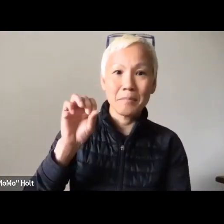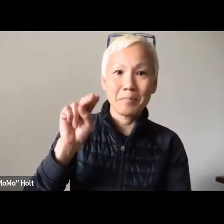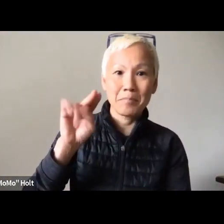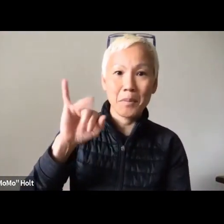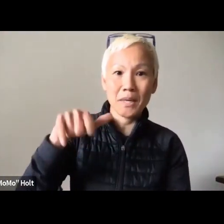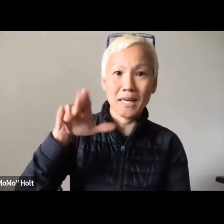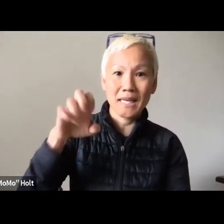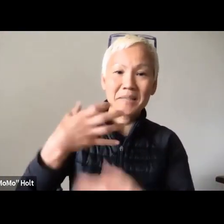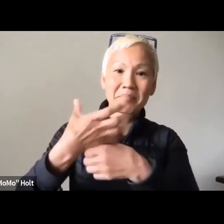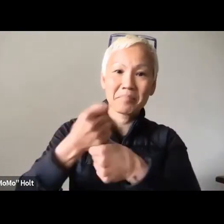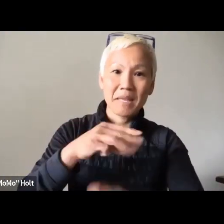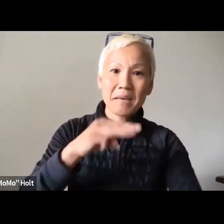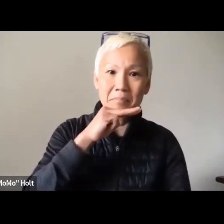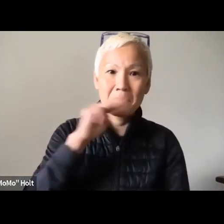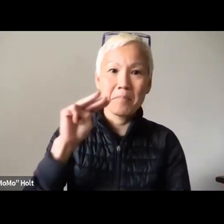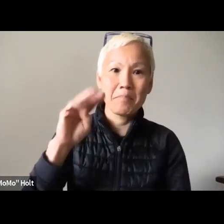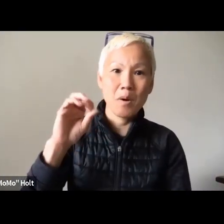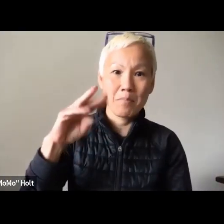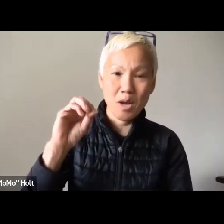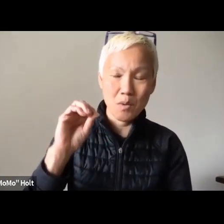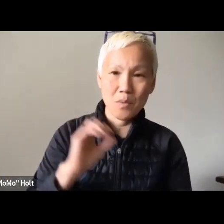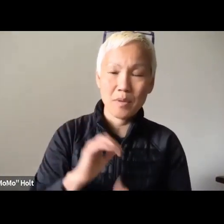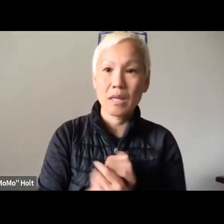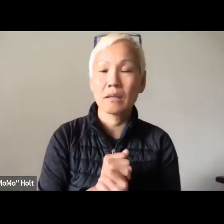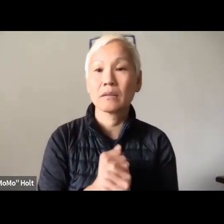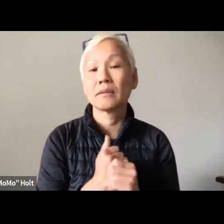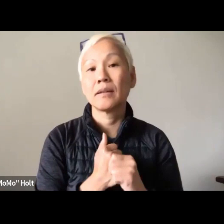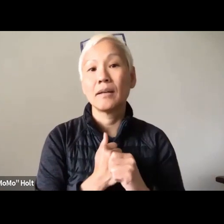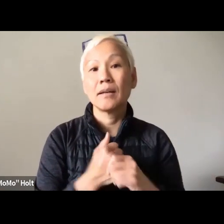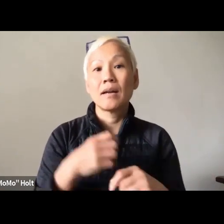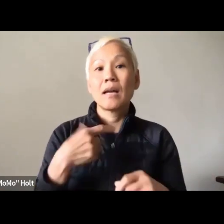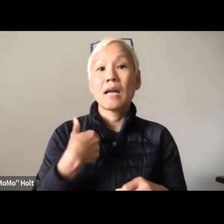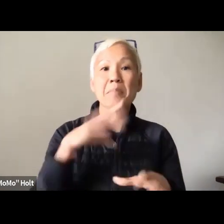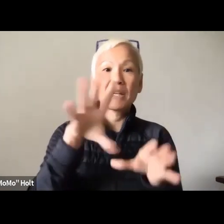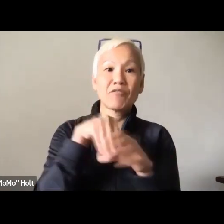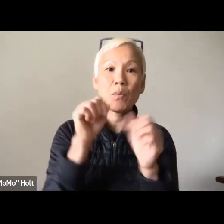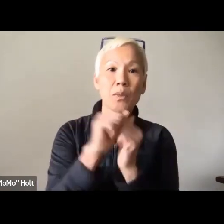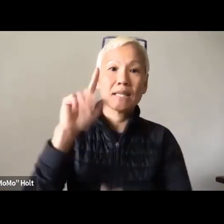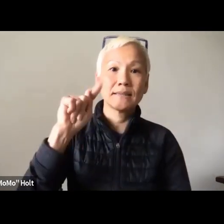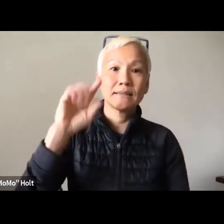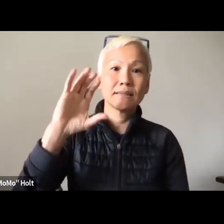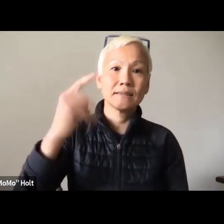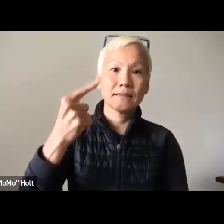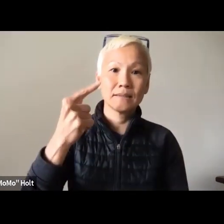All right, hi, my name is Monique. MoMo is my name sign and my nickname.